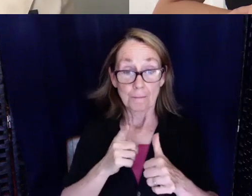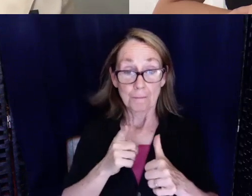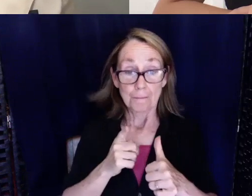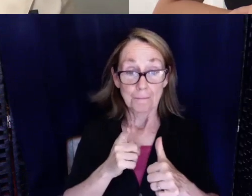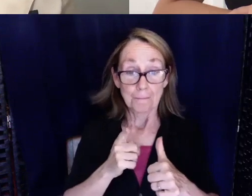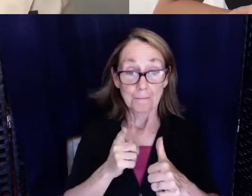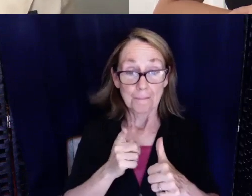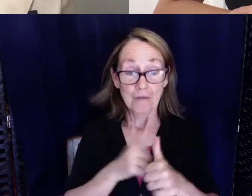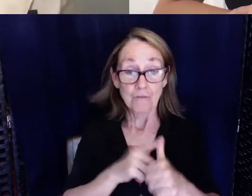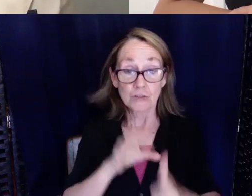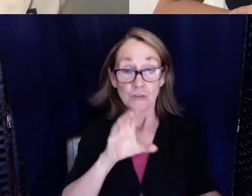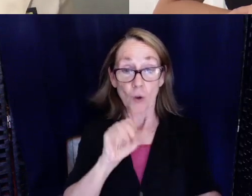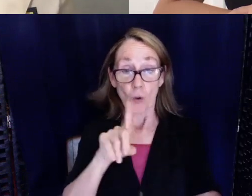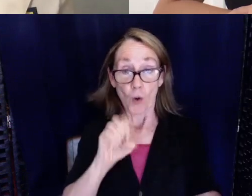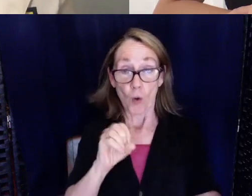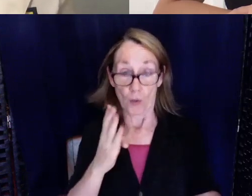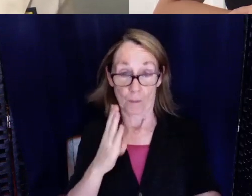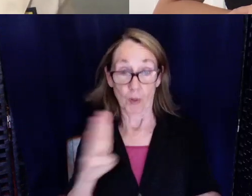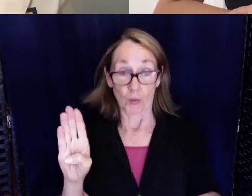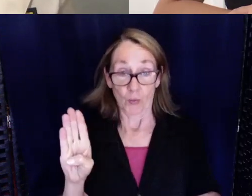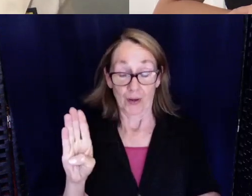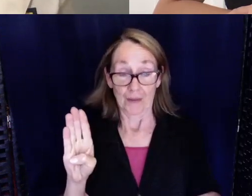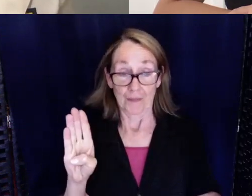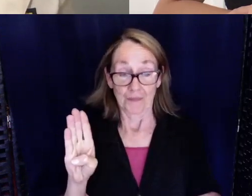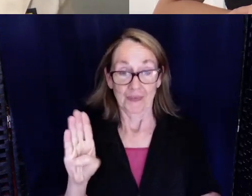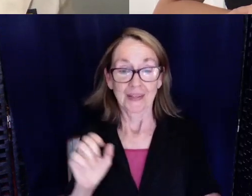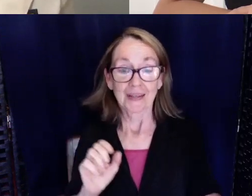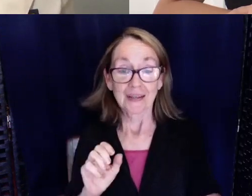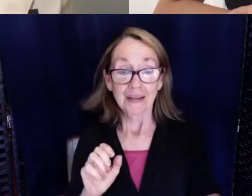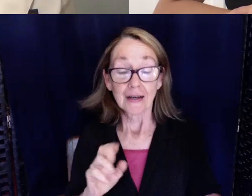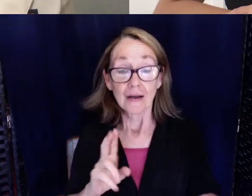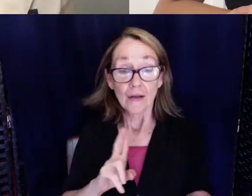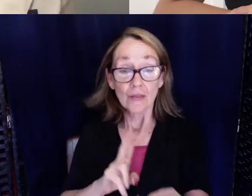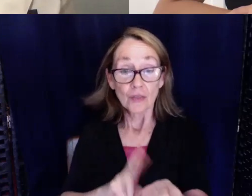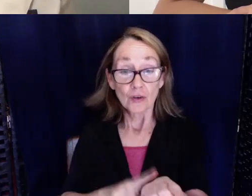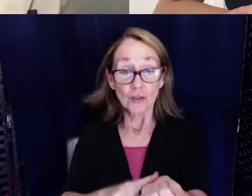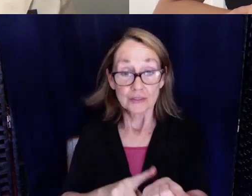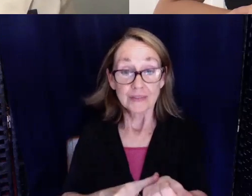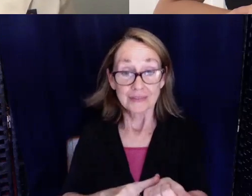I was terrified, but the nurse on my floor at that time I think it was